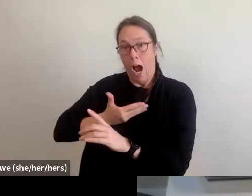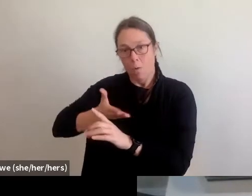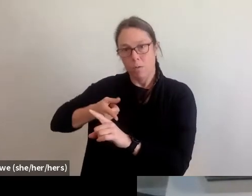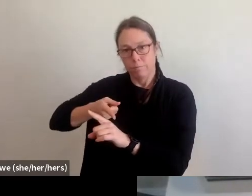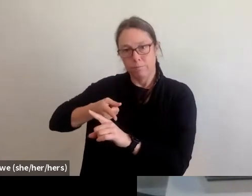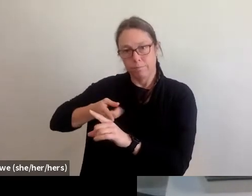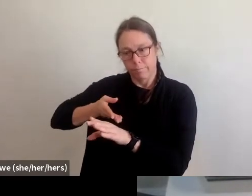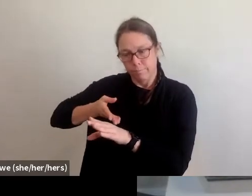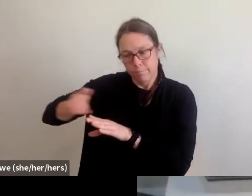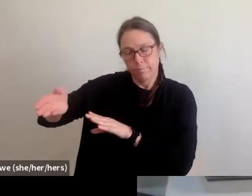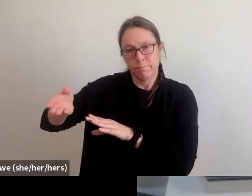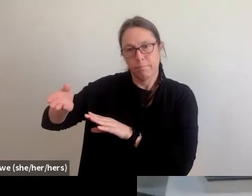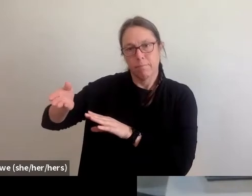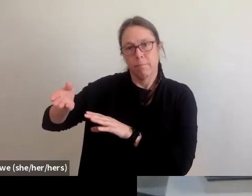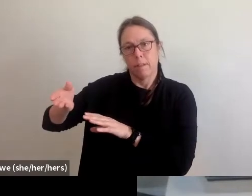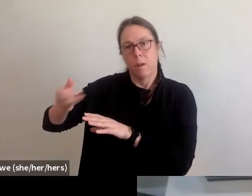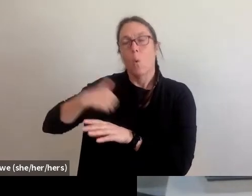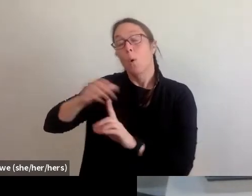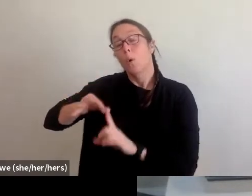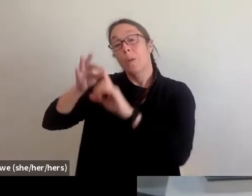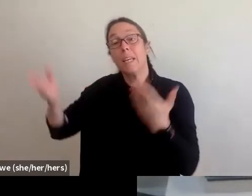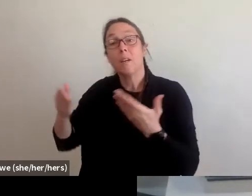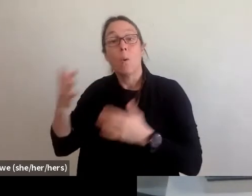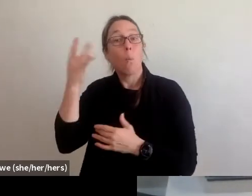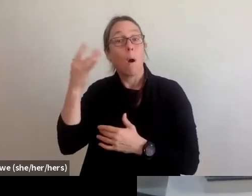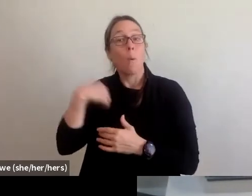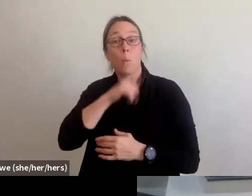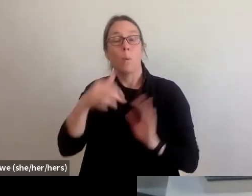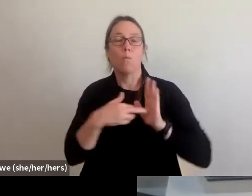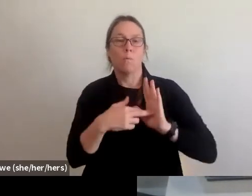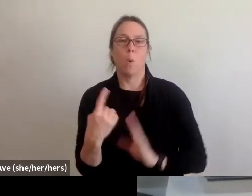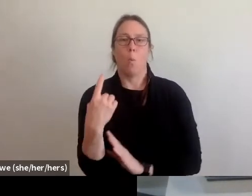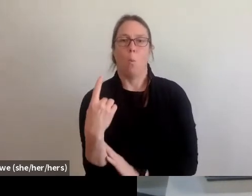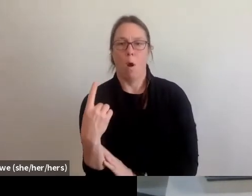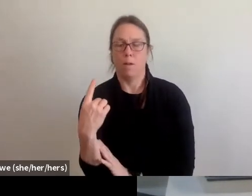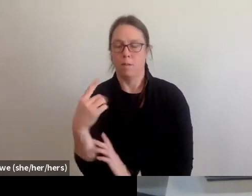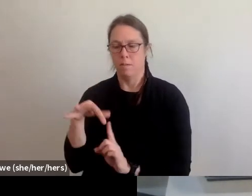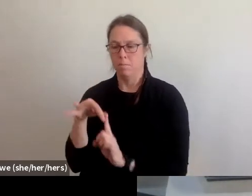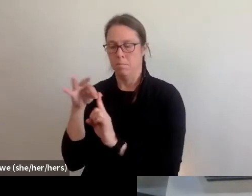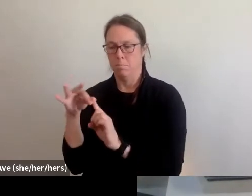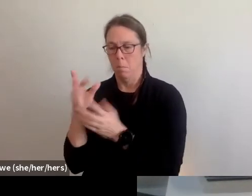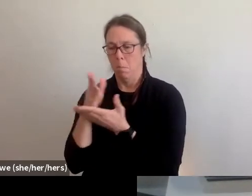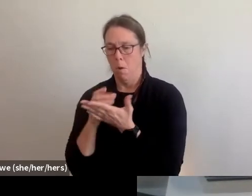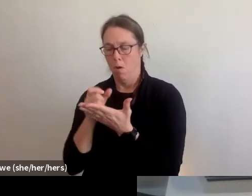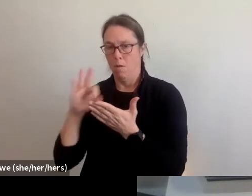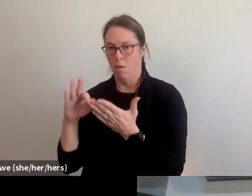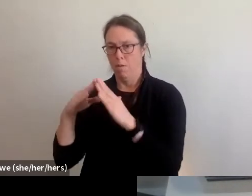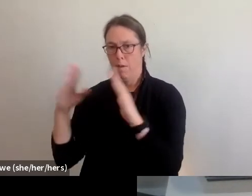in that we don't represent any single segment of the housing industry. So rather we just focus on policy and funding improvements